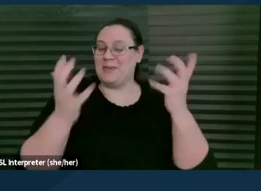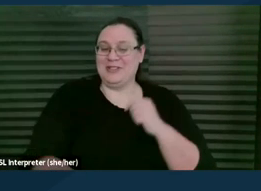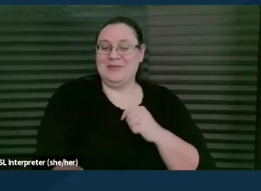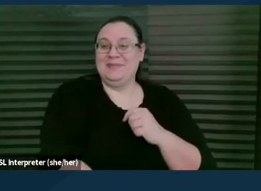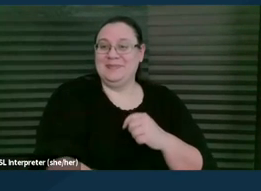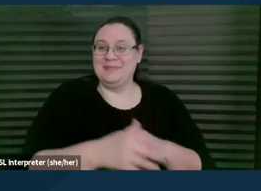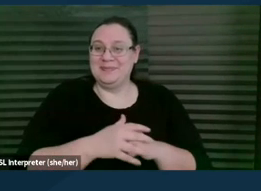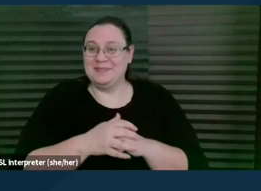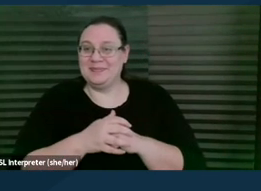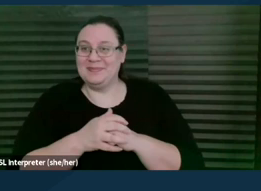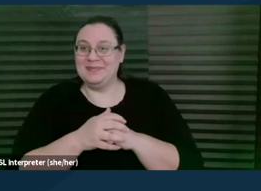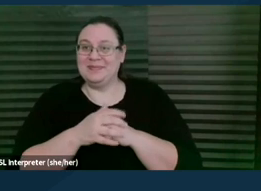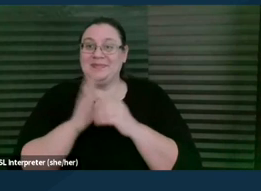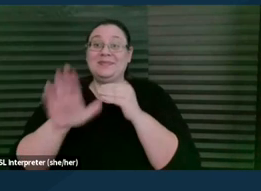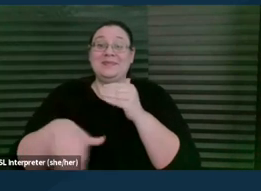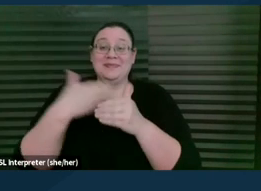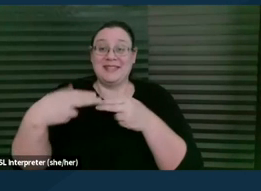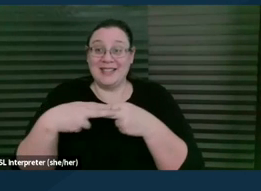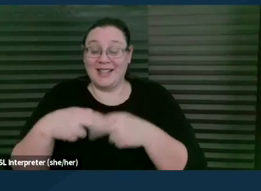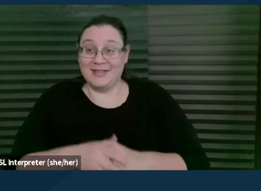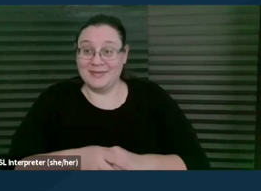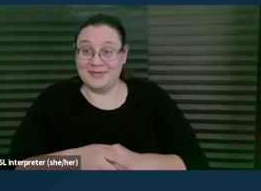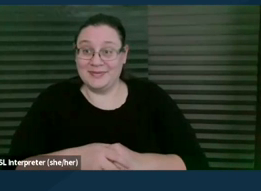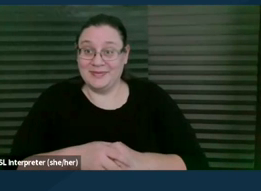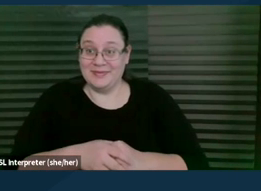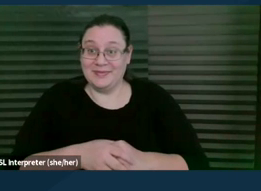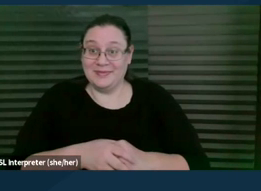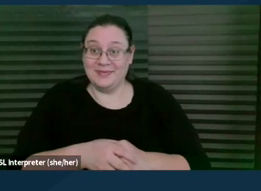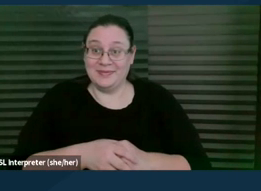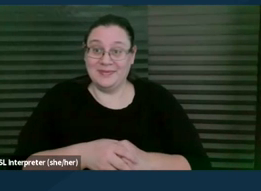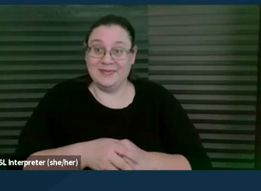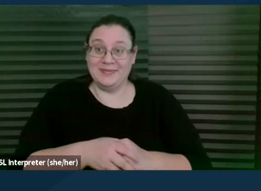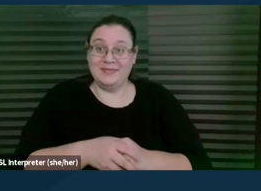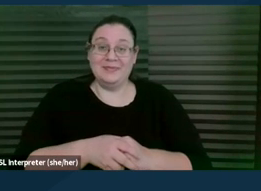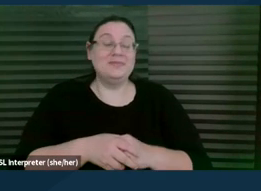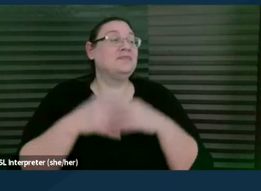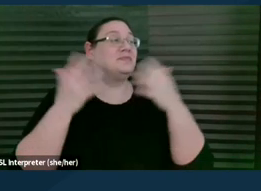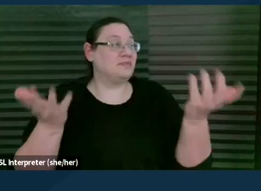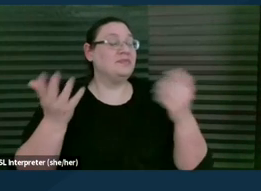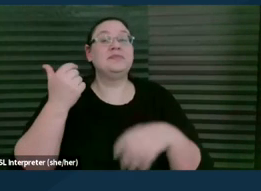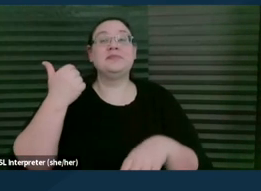We're gonna go to the next slide, please. So we are going to be covering